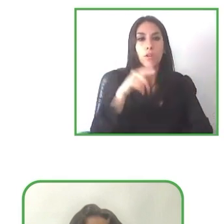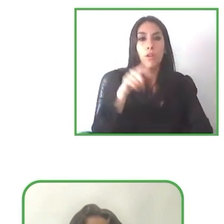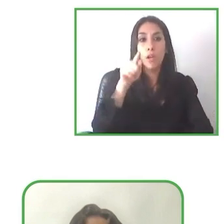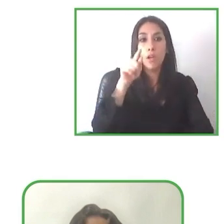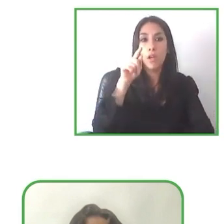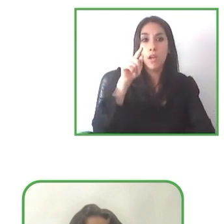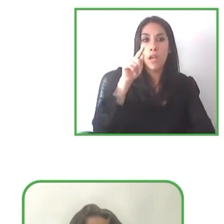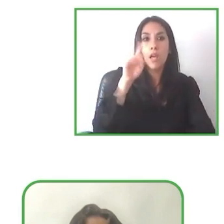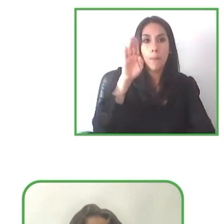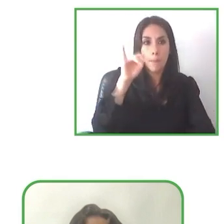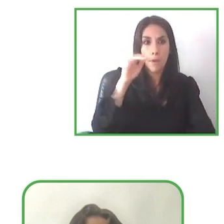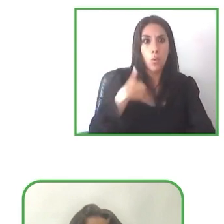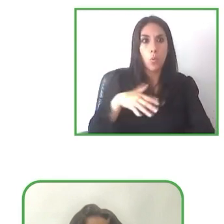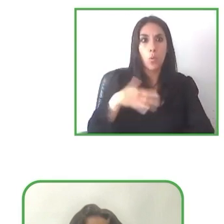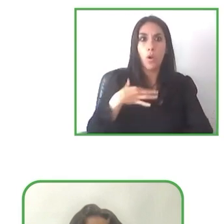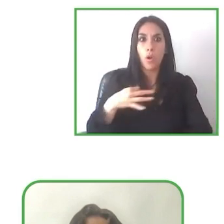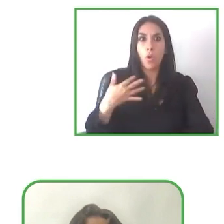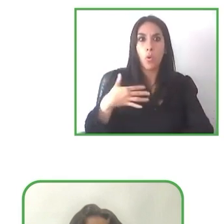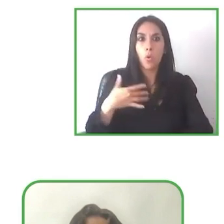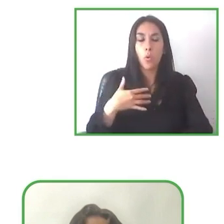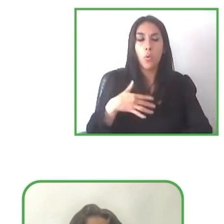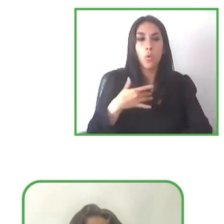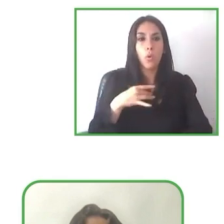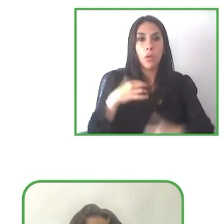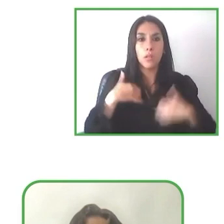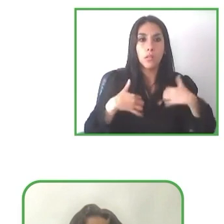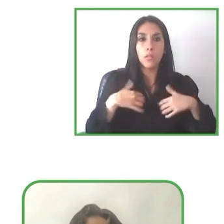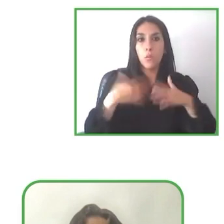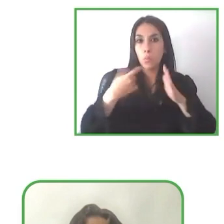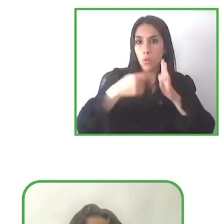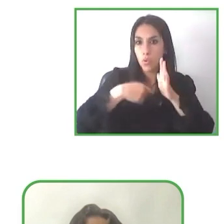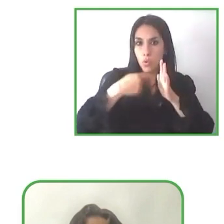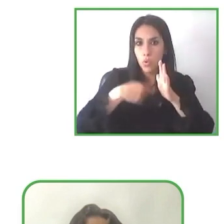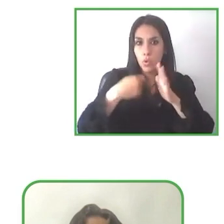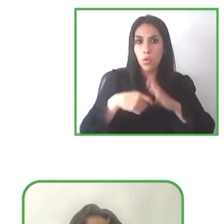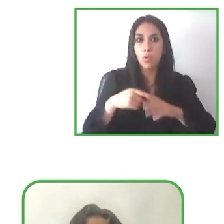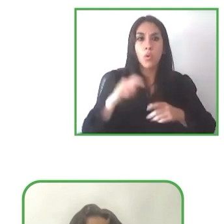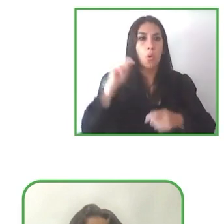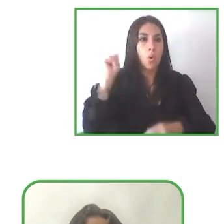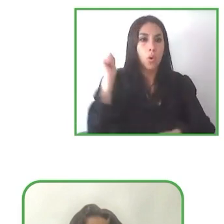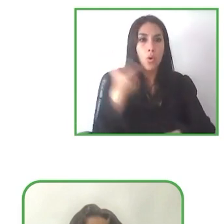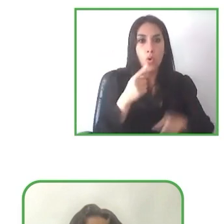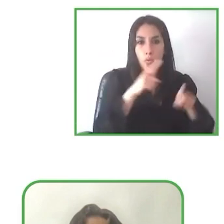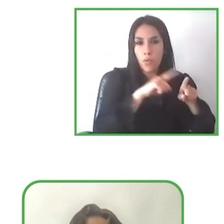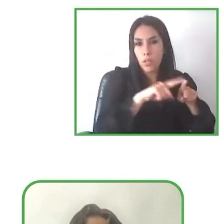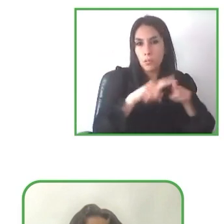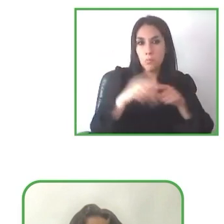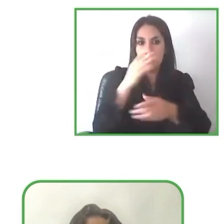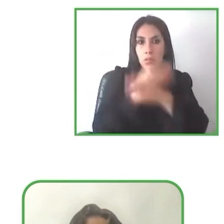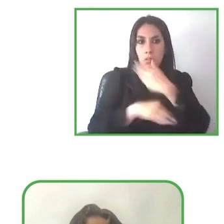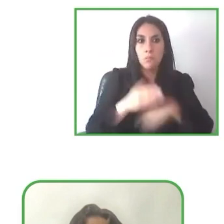I'm very happy that you are extending this project to other types of disabilities. As I mentioned before.